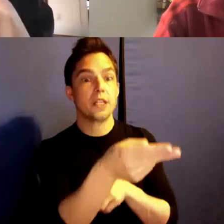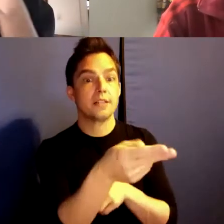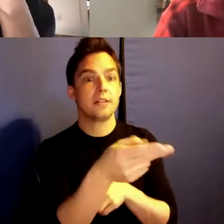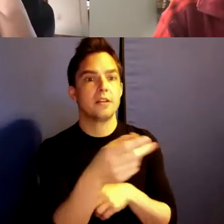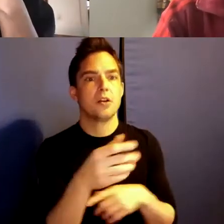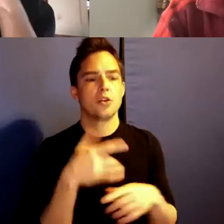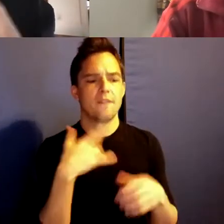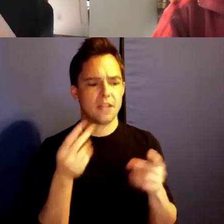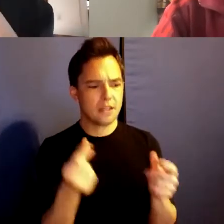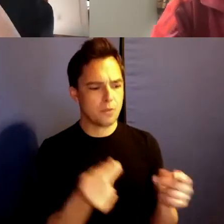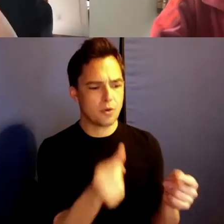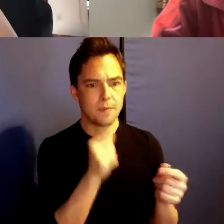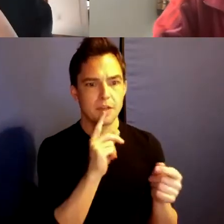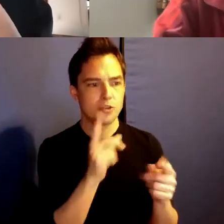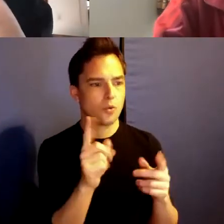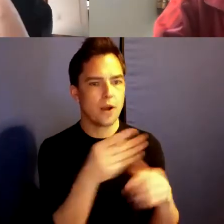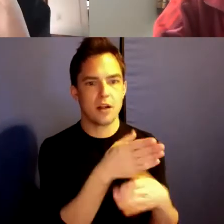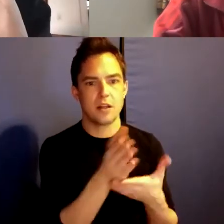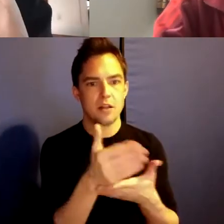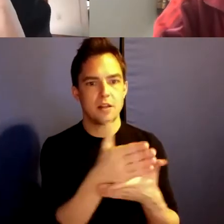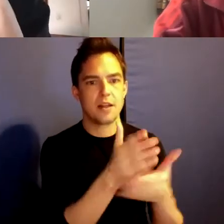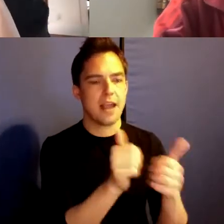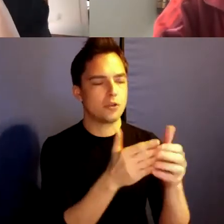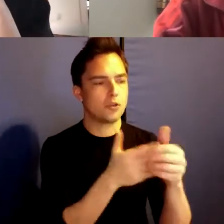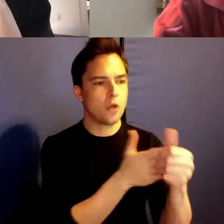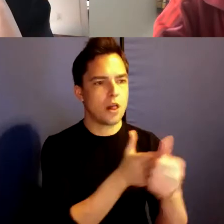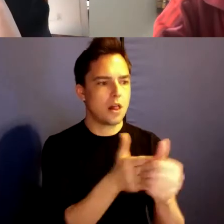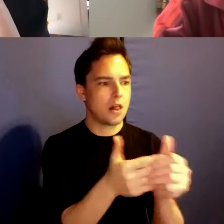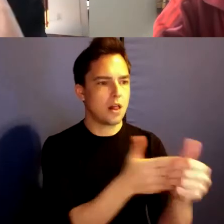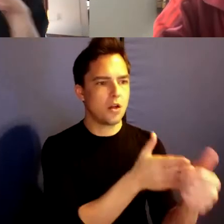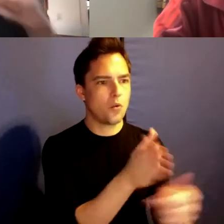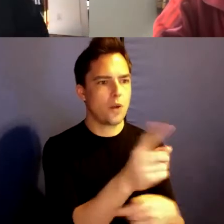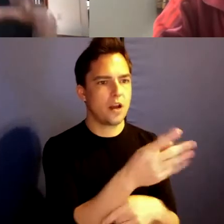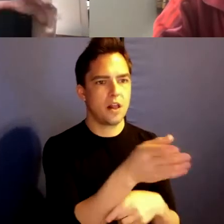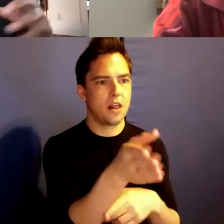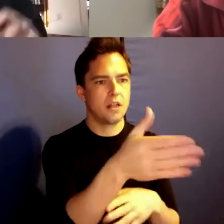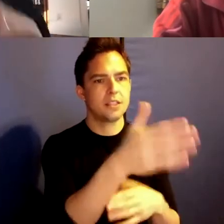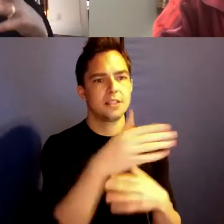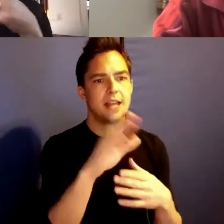but you don't know how to angle it. I think now, coming out of the breaks, that's